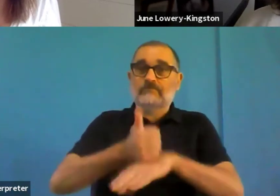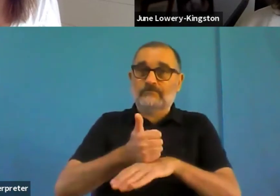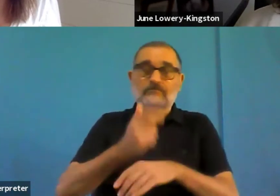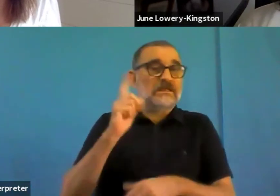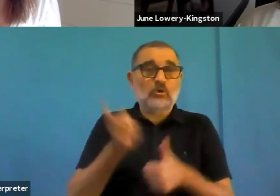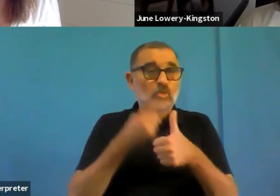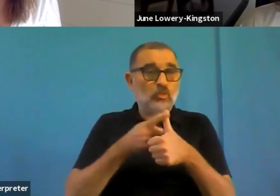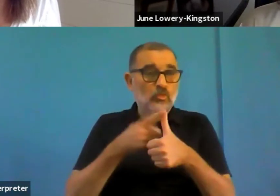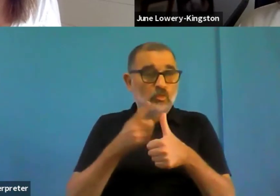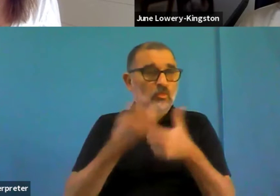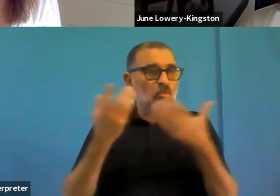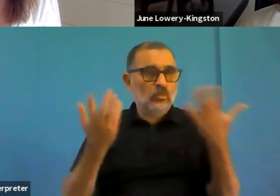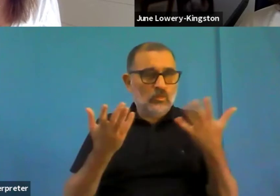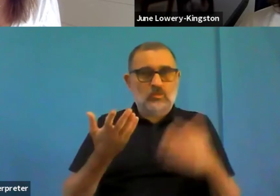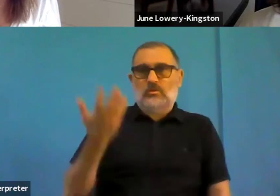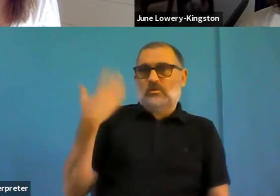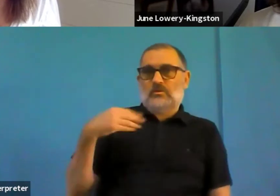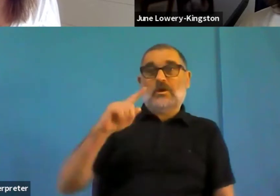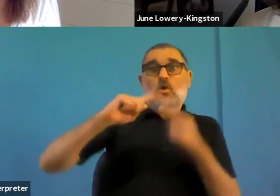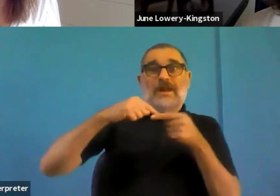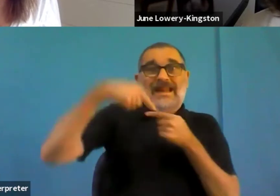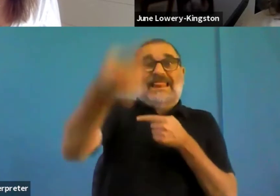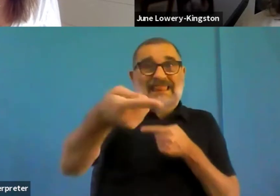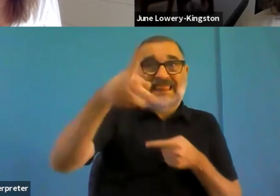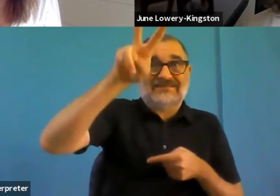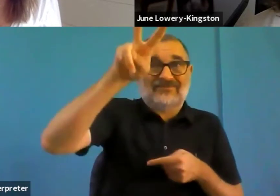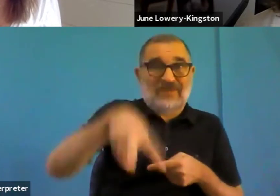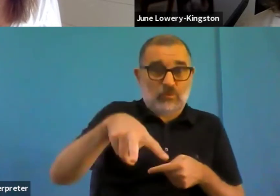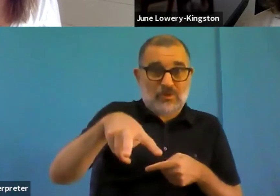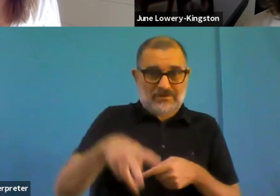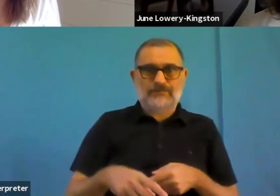on the previous Standard Version 2.1. Point two.